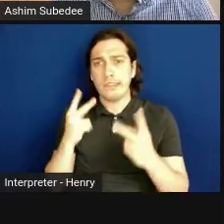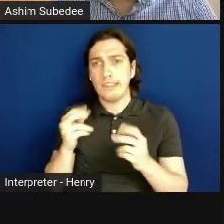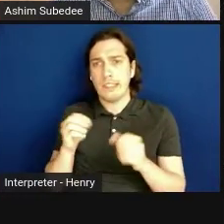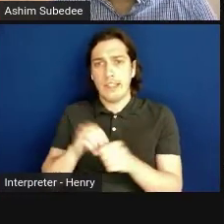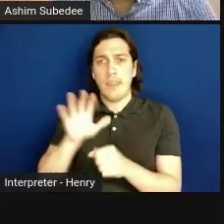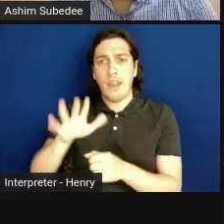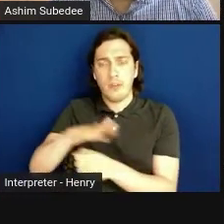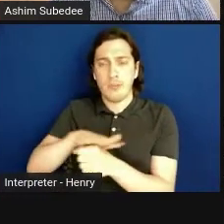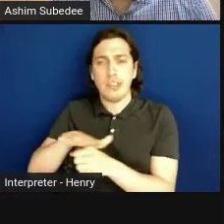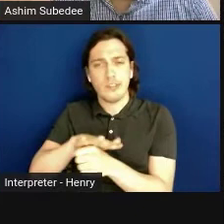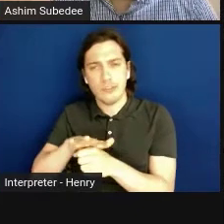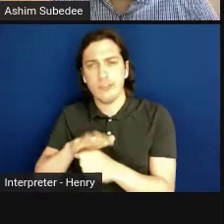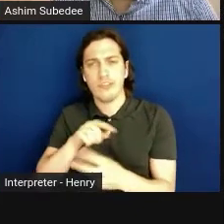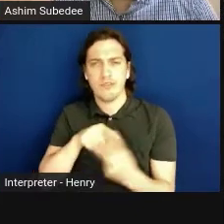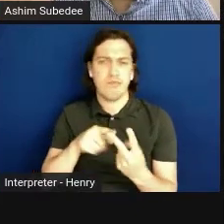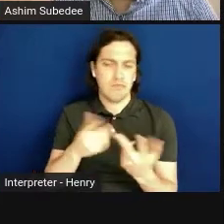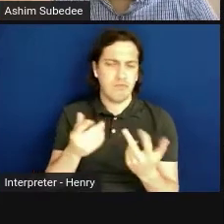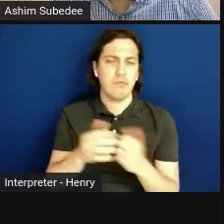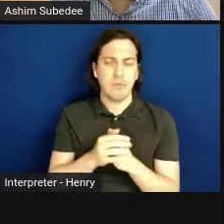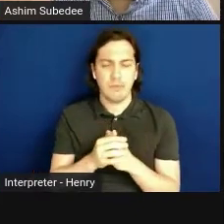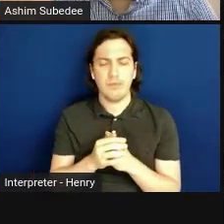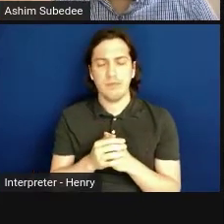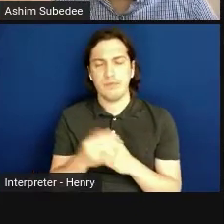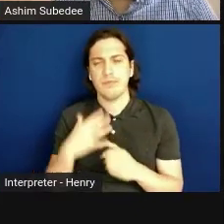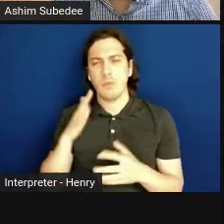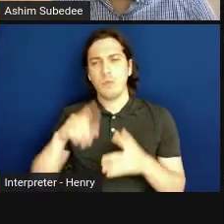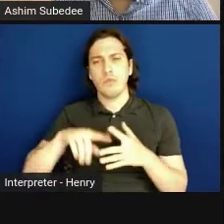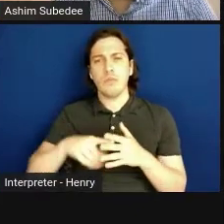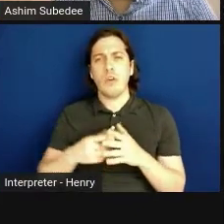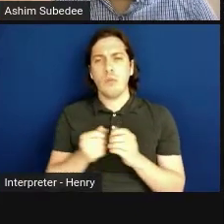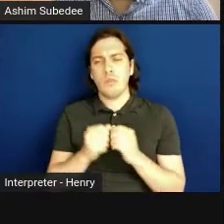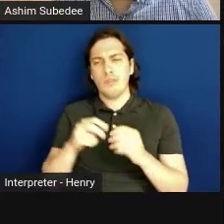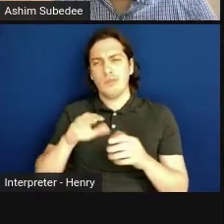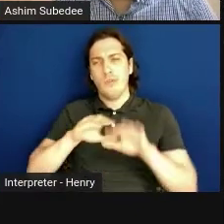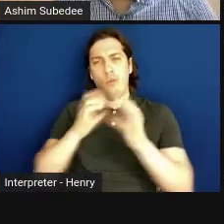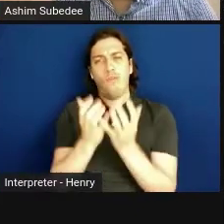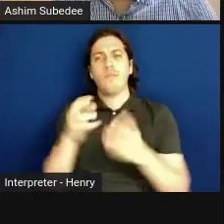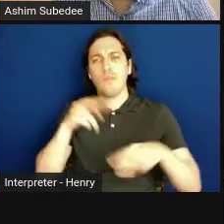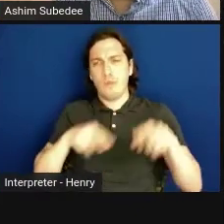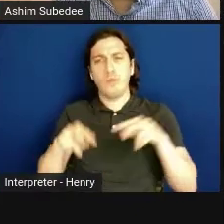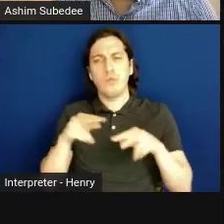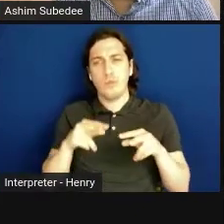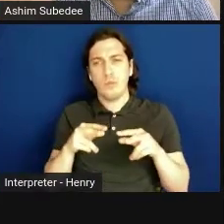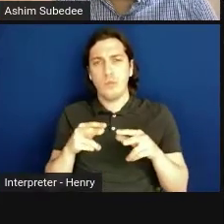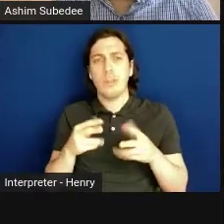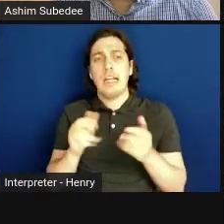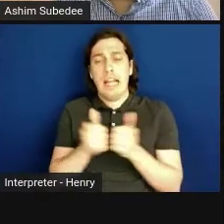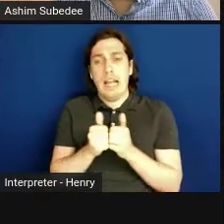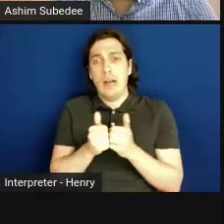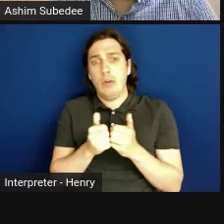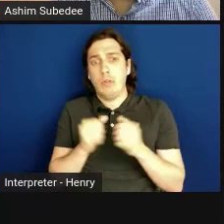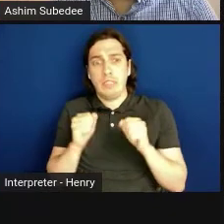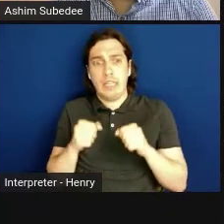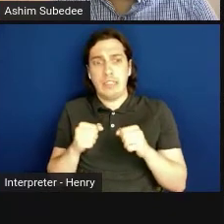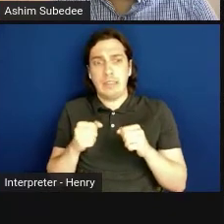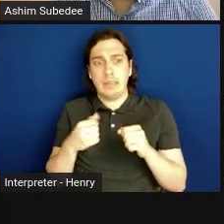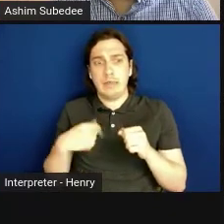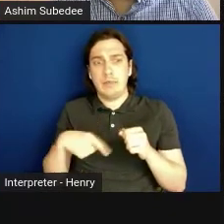so I will start with an overview of how can you really leverage academic